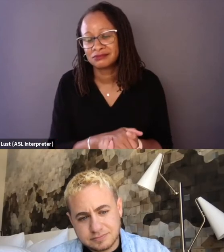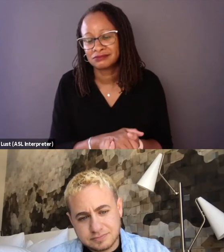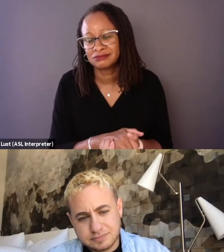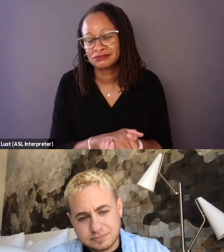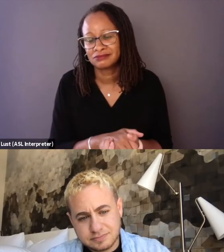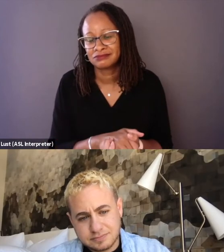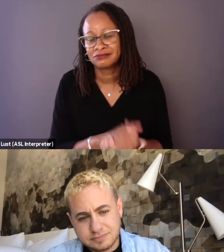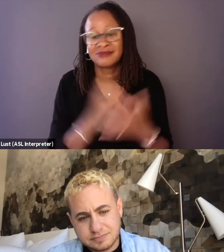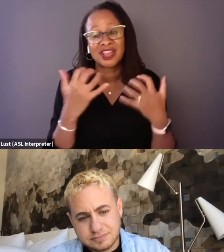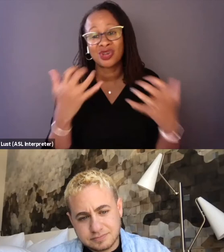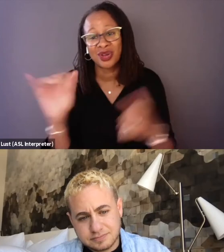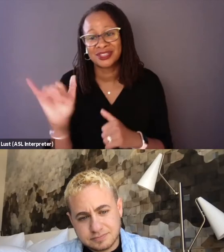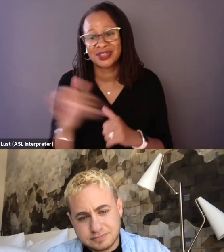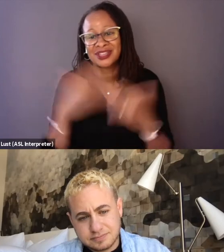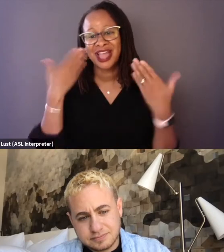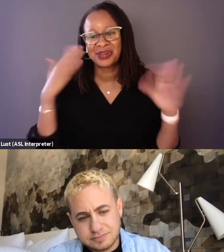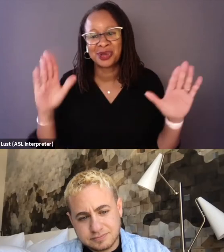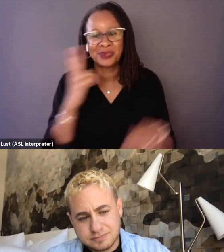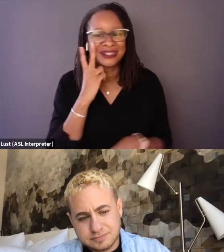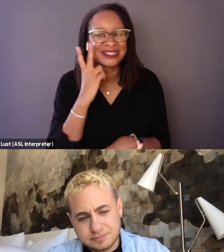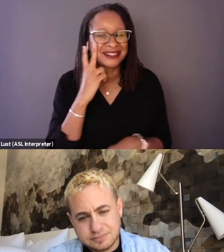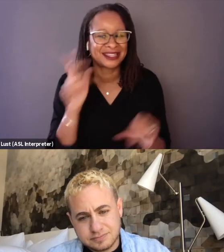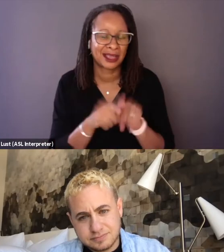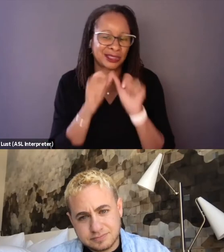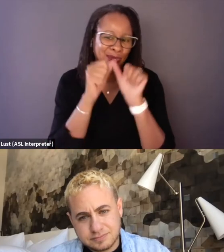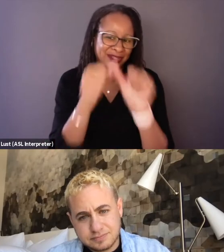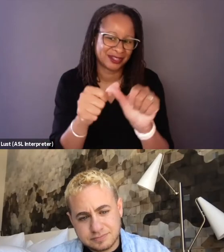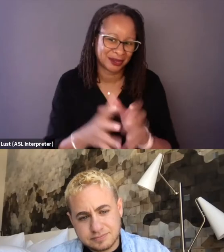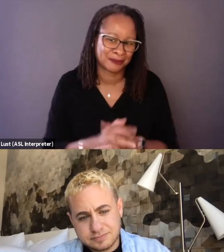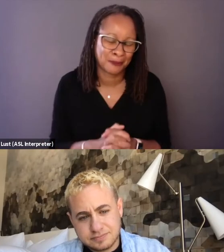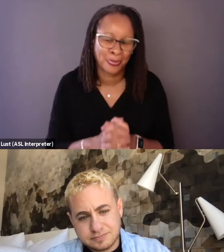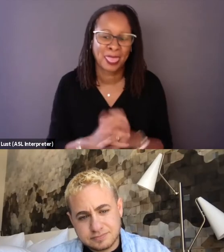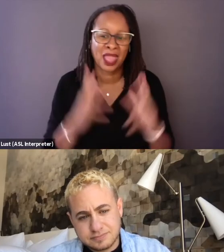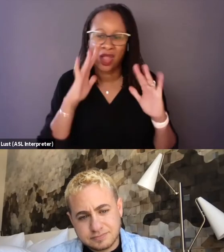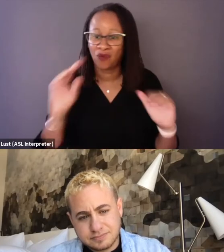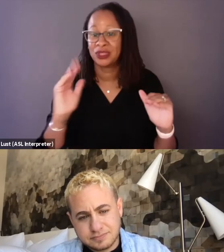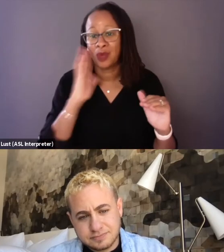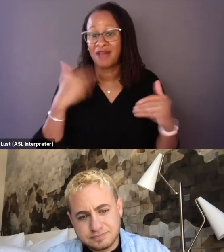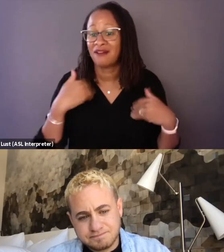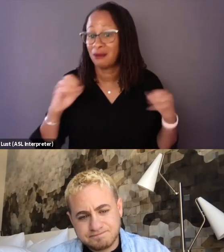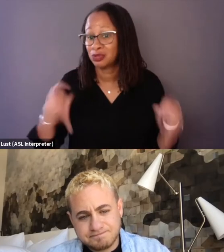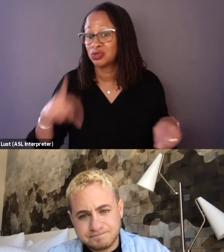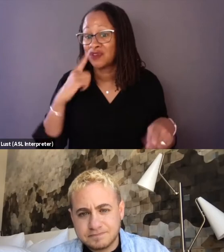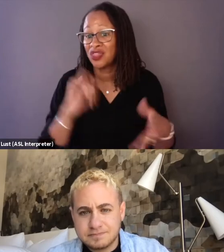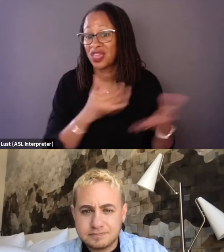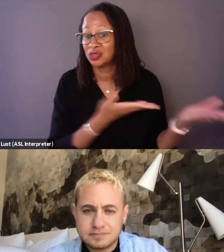an audience as well. I don't know, we shall see as we continue. Hopefully there'll be an opportunity to bring that story to life